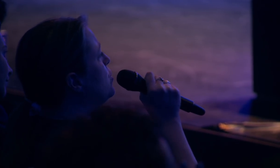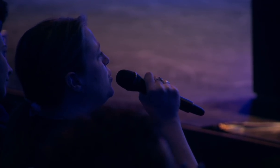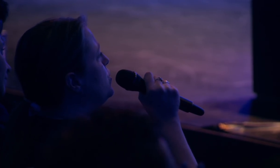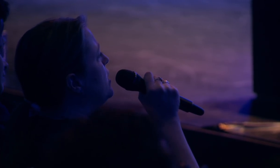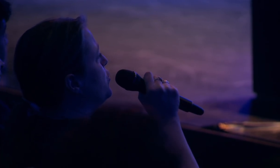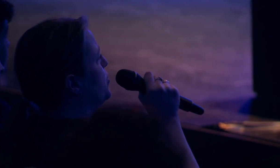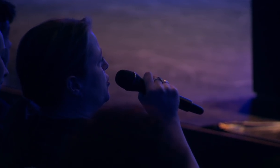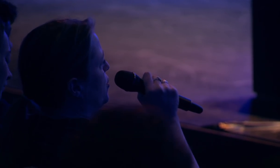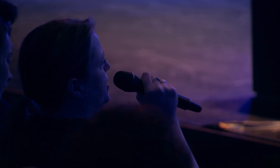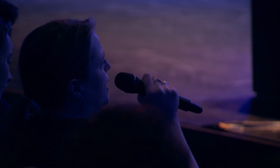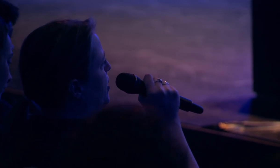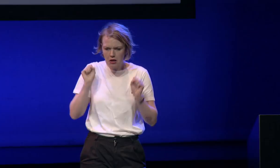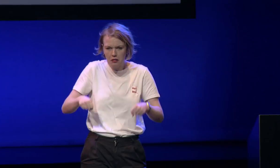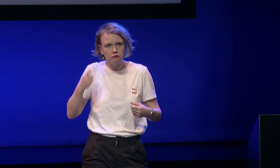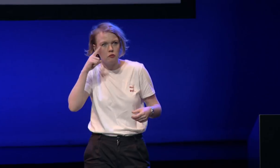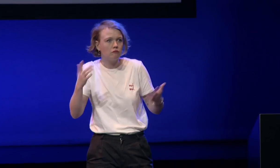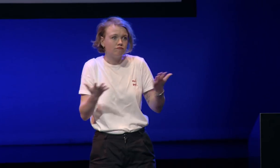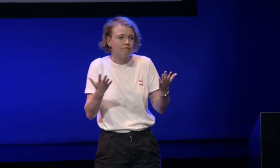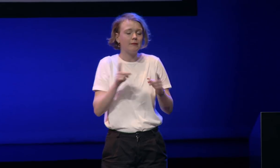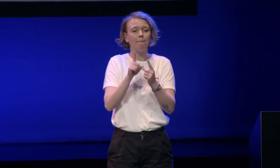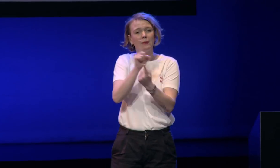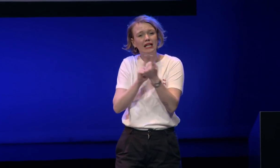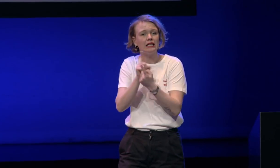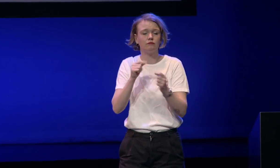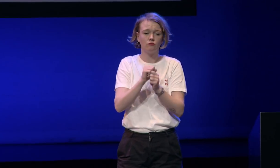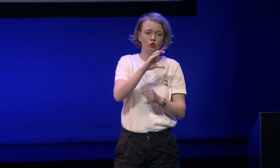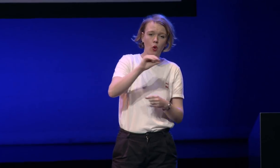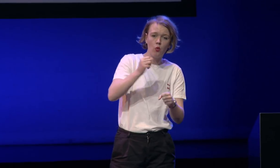use interpreters on a daily basis at my work for all kinds of things